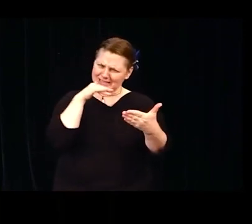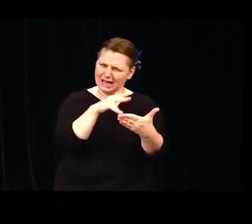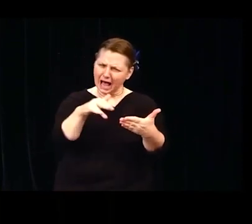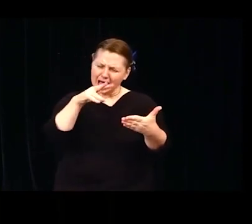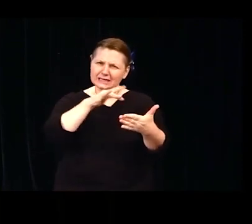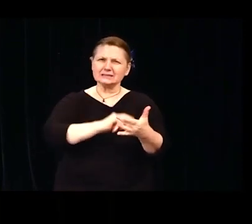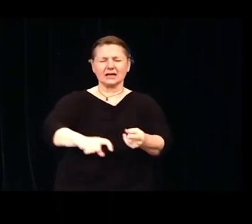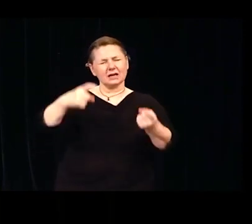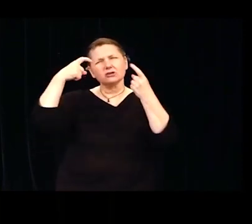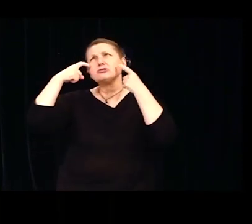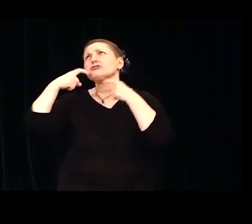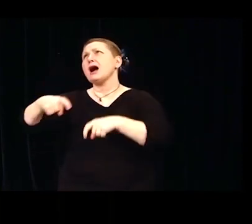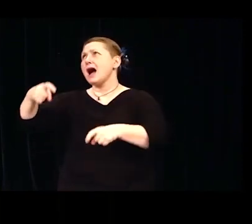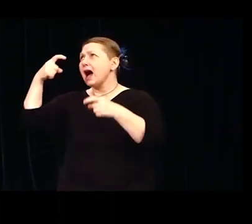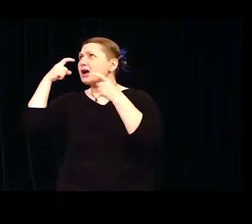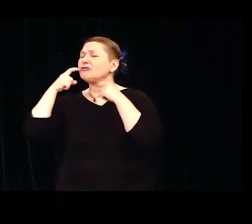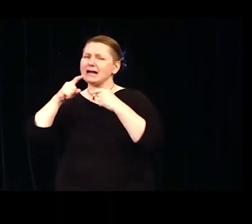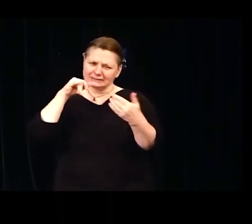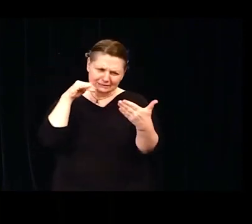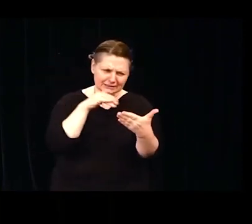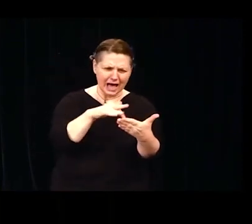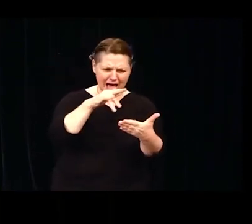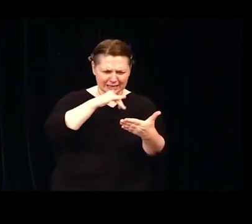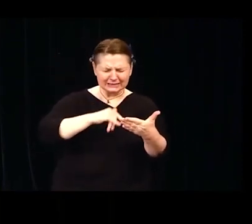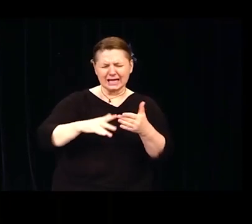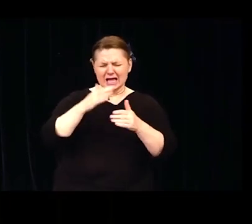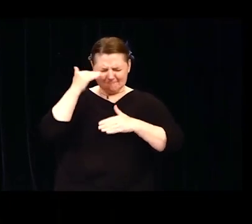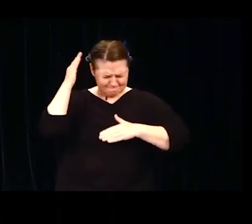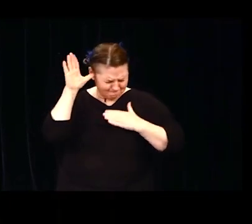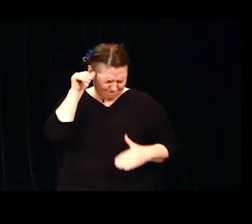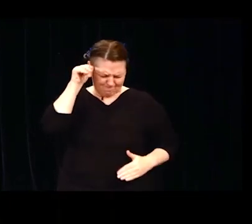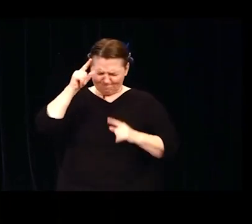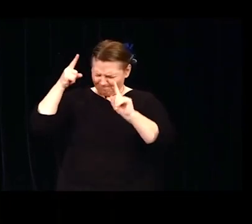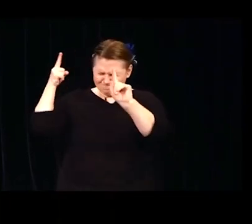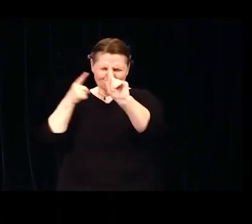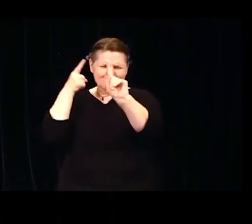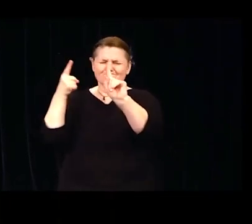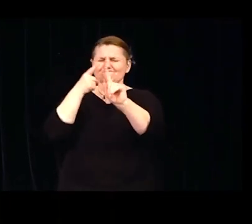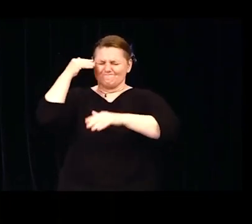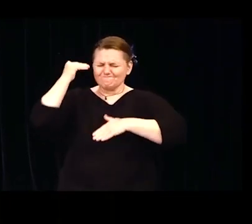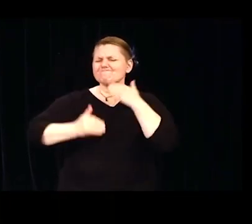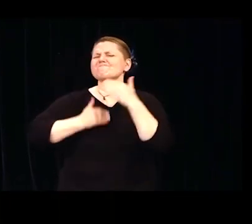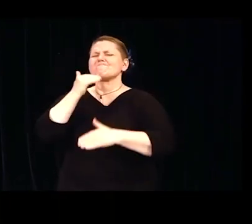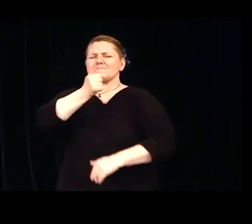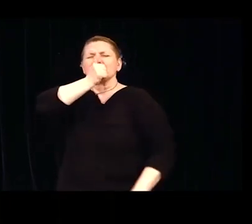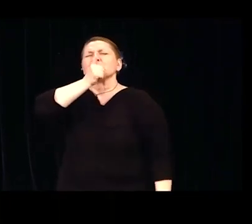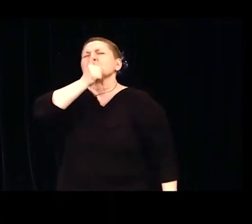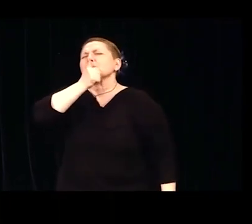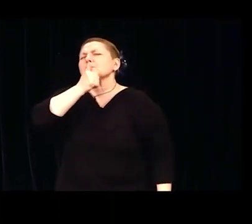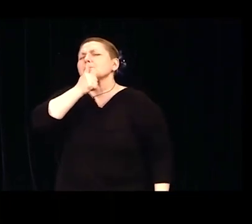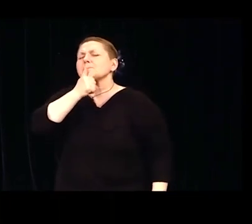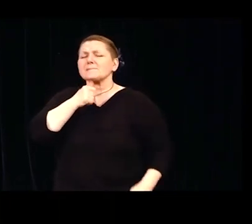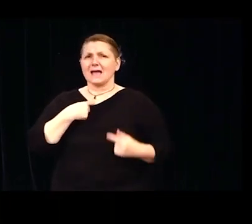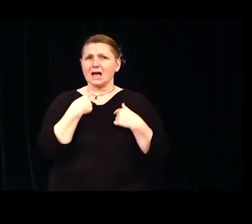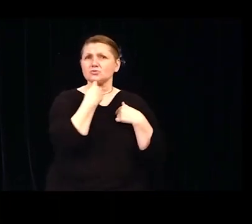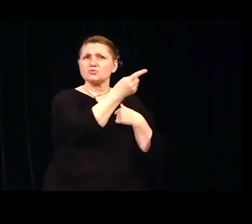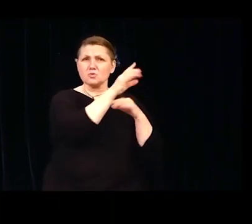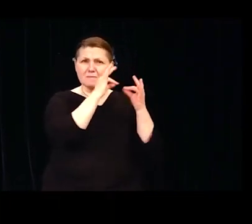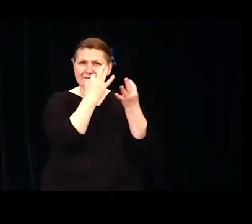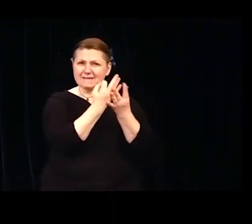without my mother, friends, and everything that I knew was very difficult. I would cry and stay up all night